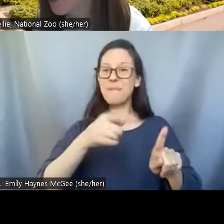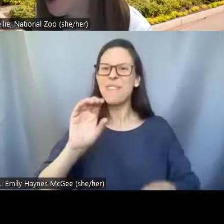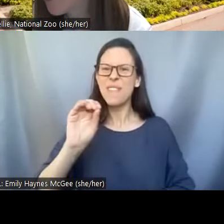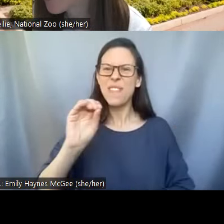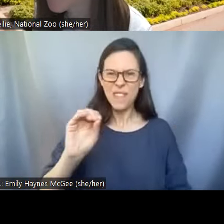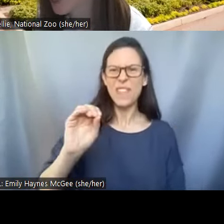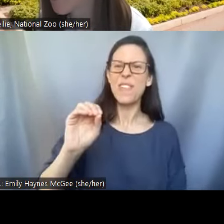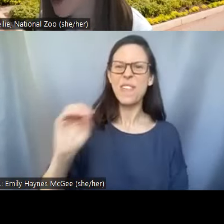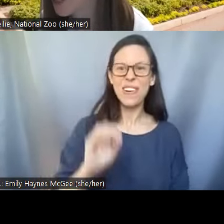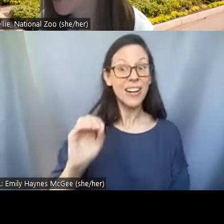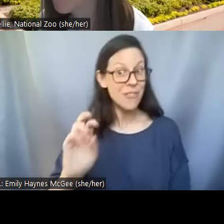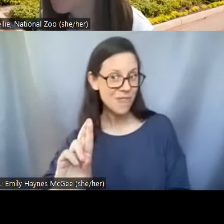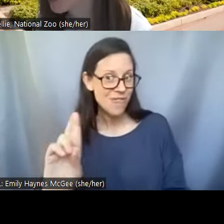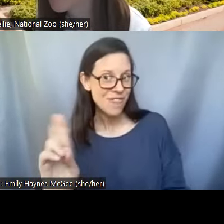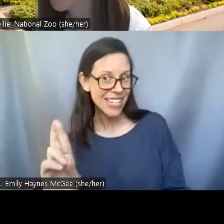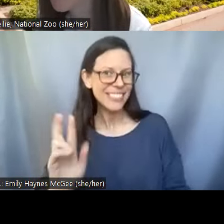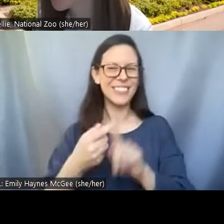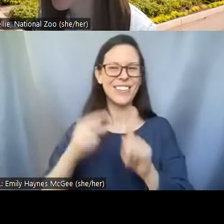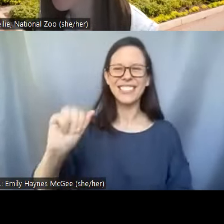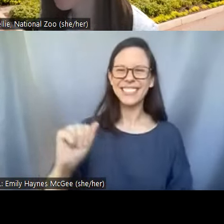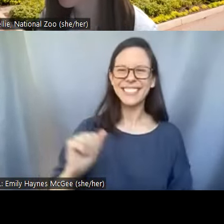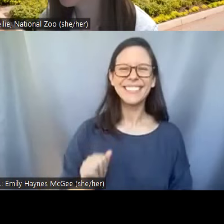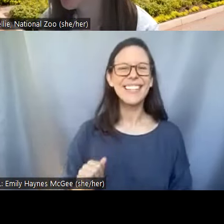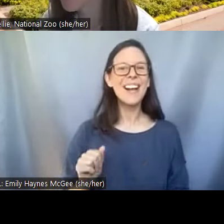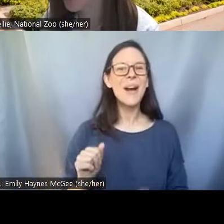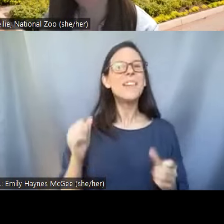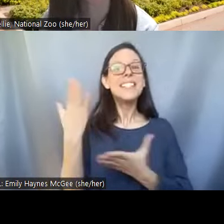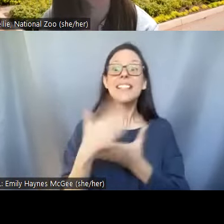Oh welcome we have um some folks joining all the way from Germany as well,